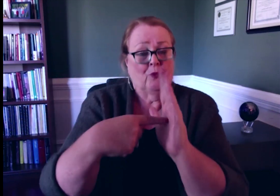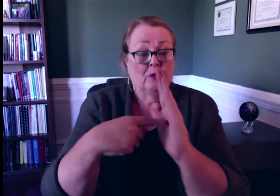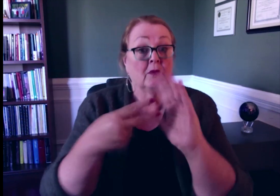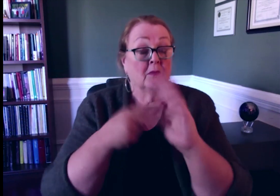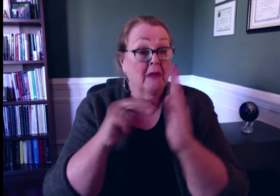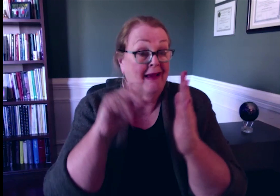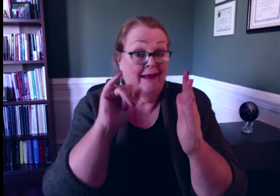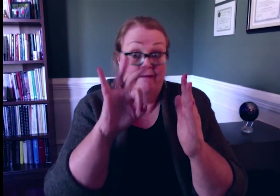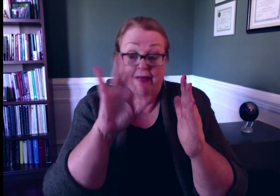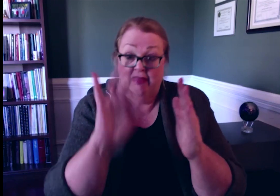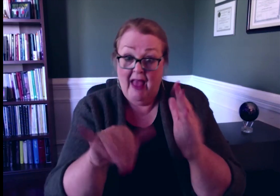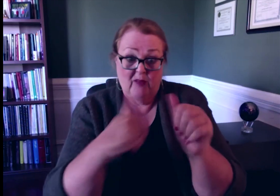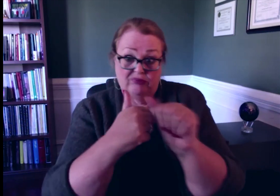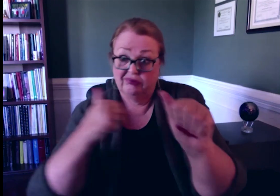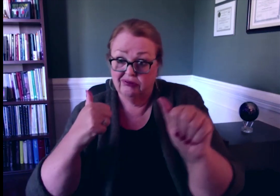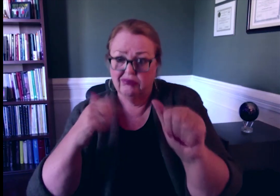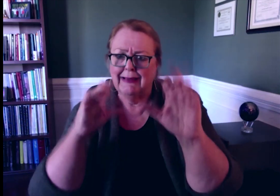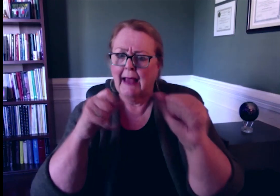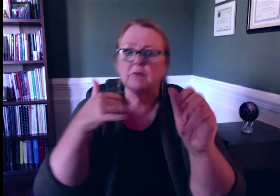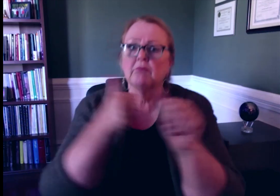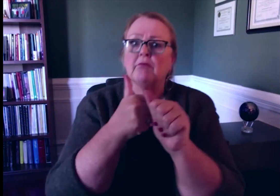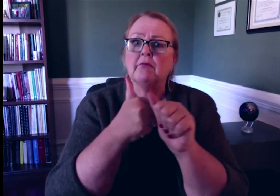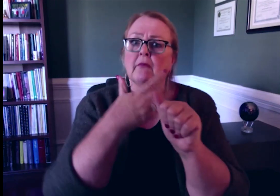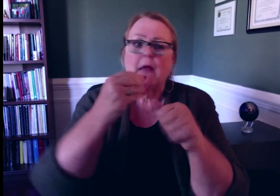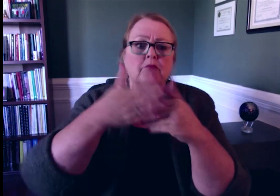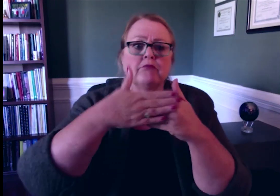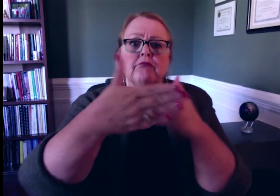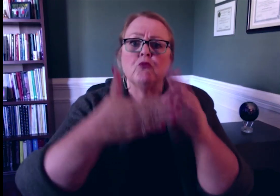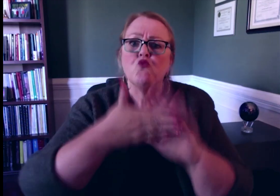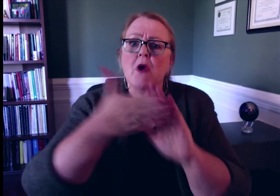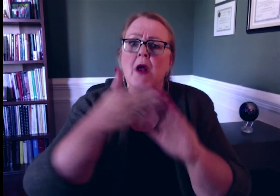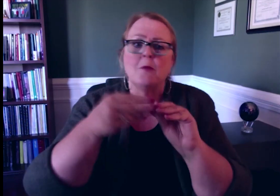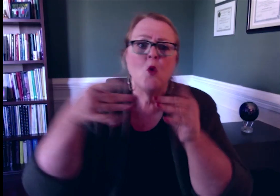So, this is an example of one of the risks that have been identified. If this backlog can be overcome, and rating can become current, the efficiency of the